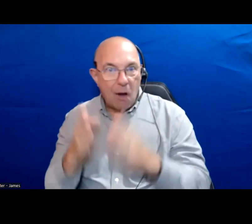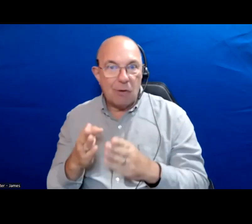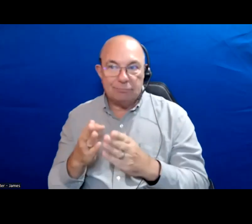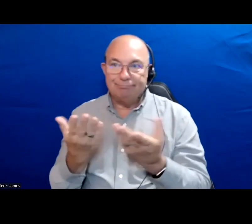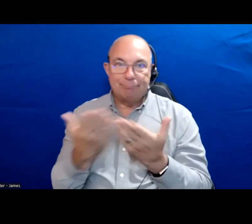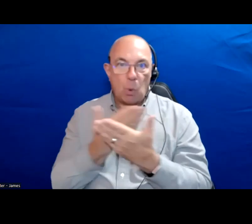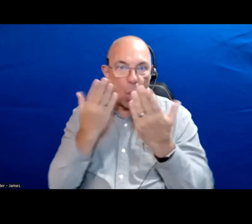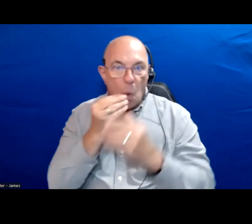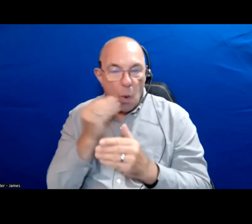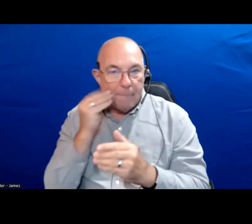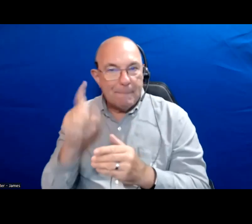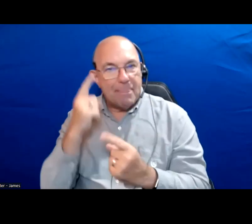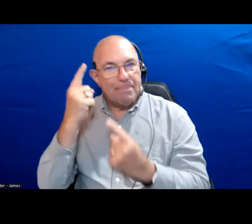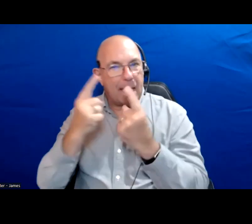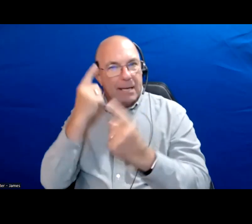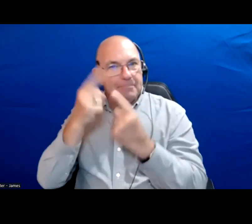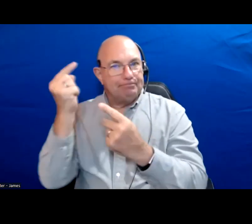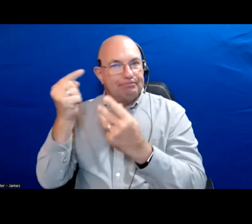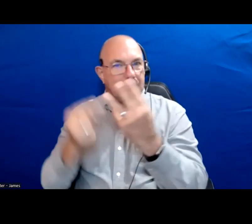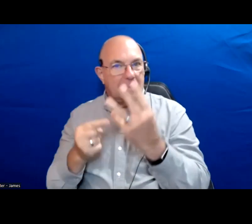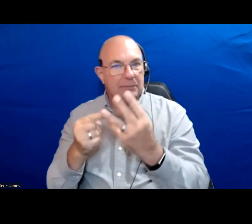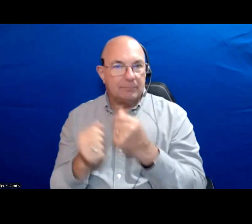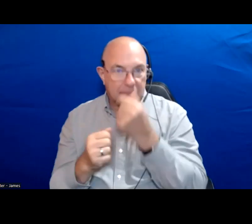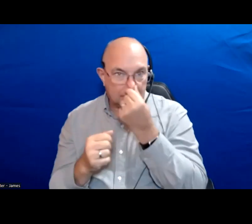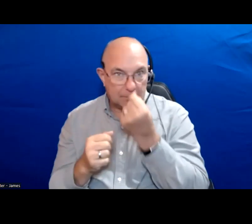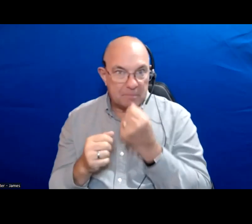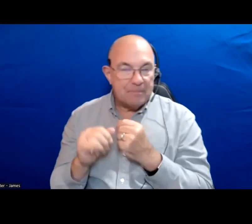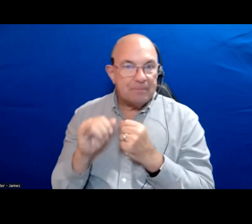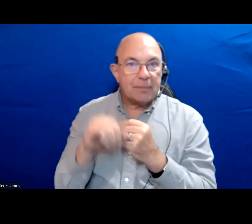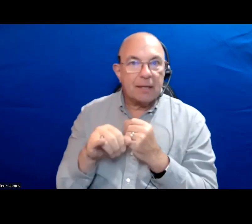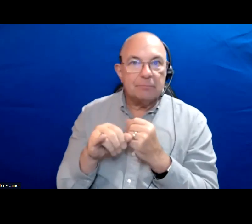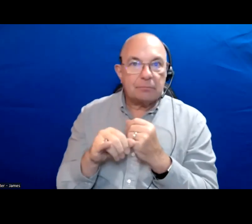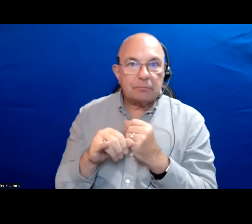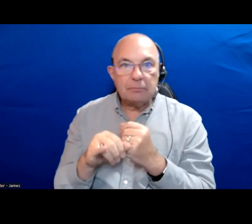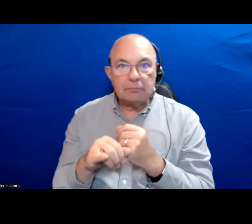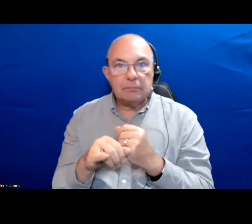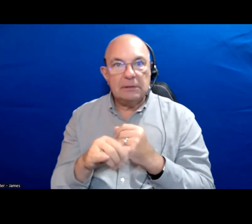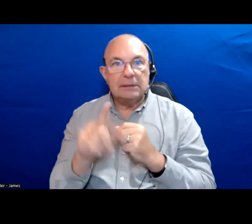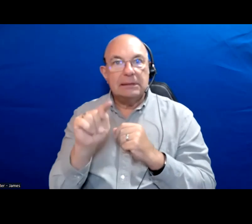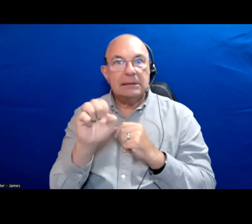housing. If you think about all of the other parts to that like the tenant protection issue.